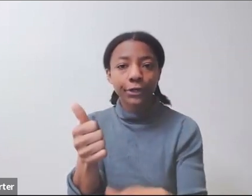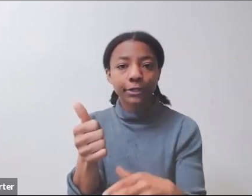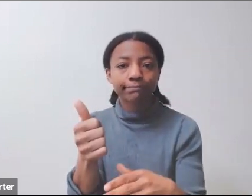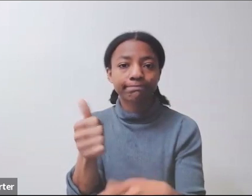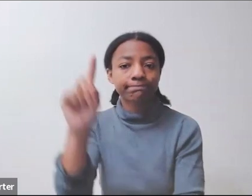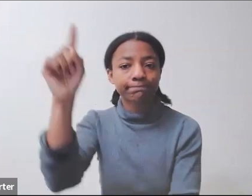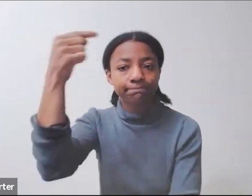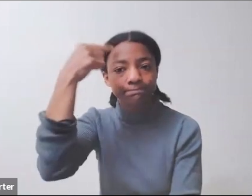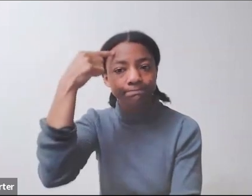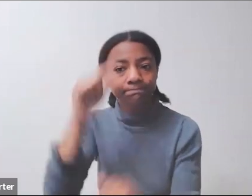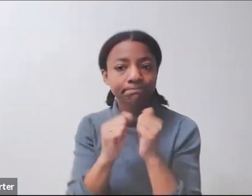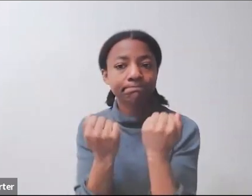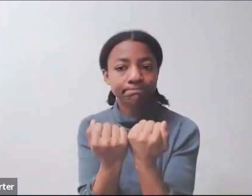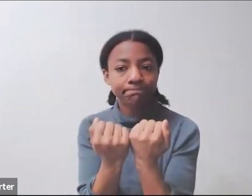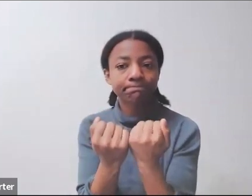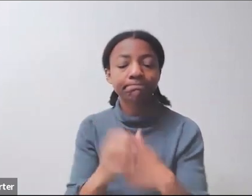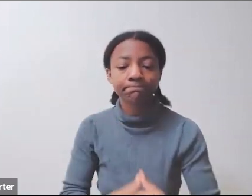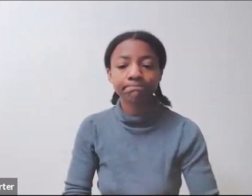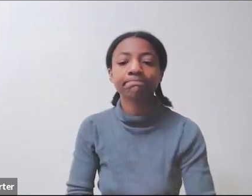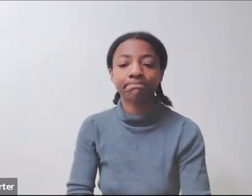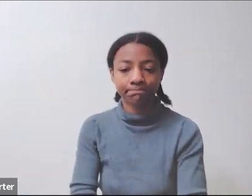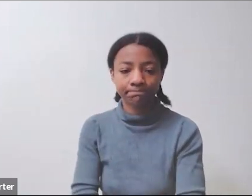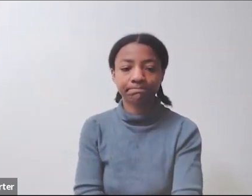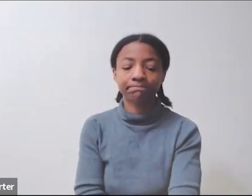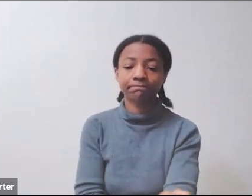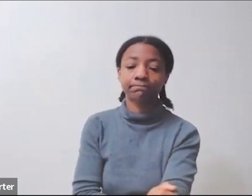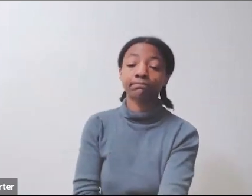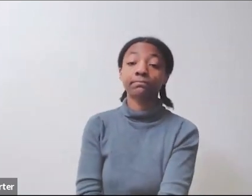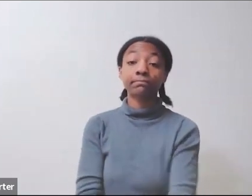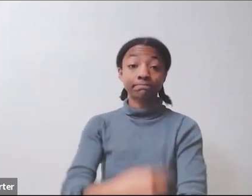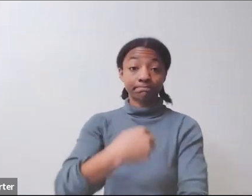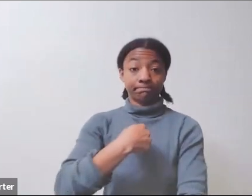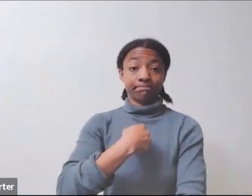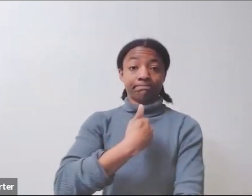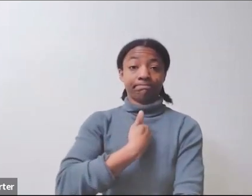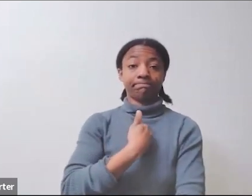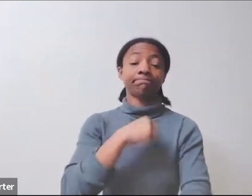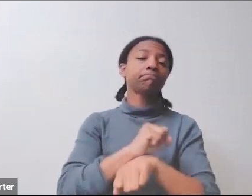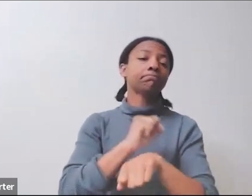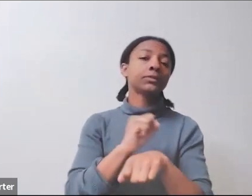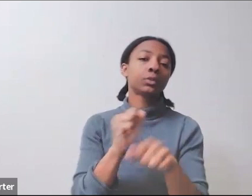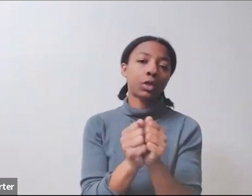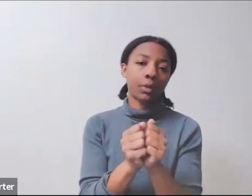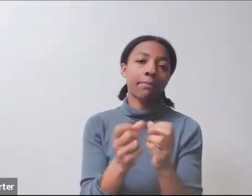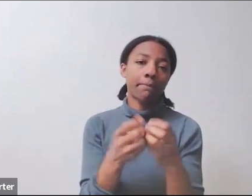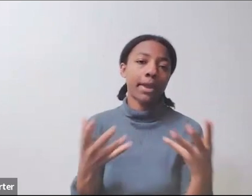I work with a lot of Peace Corps people in my office that are doing similar health work.